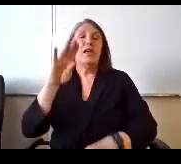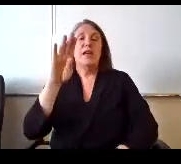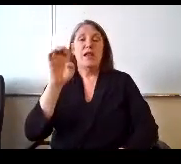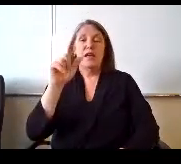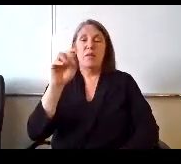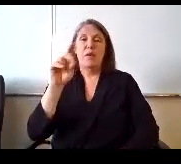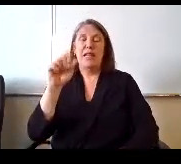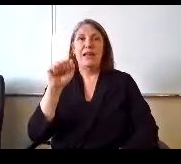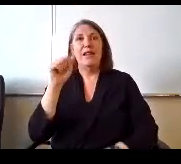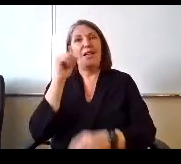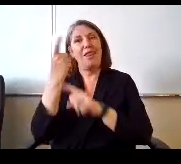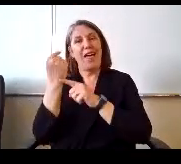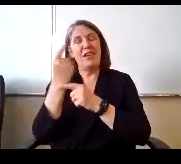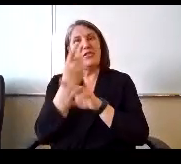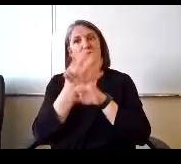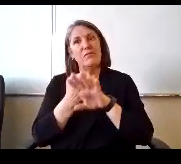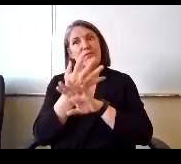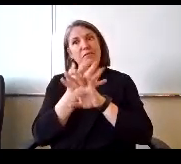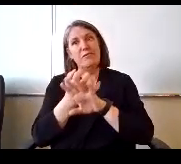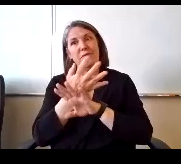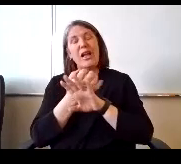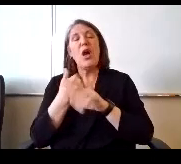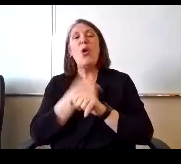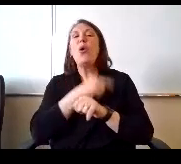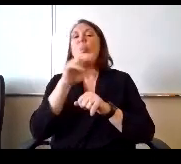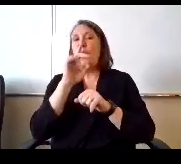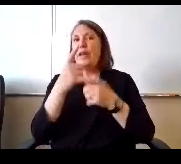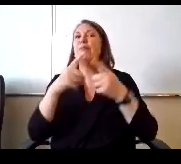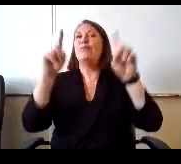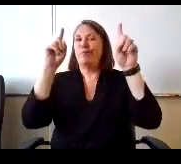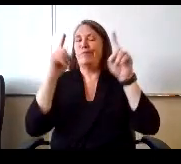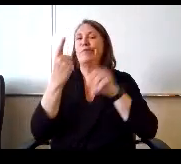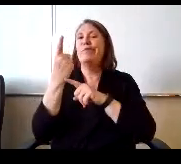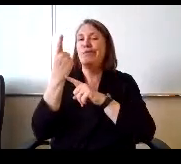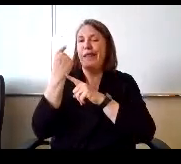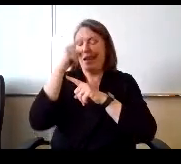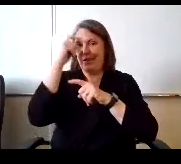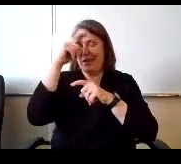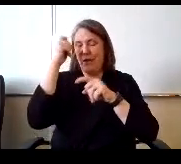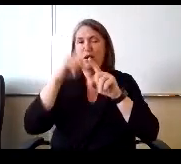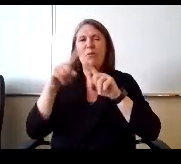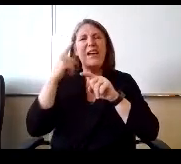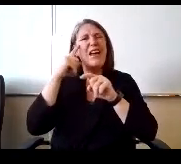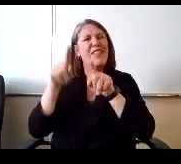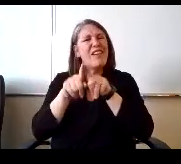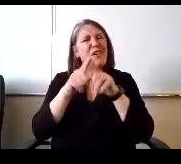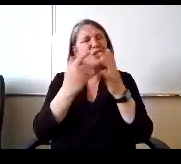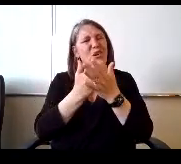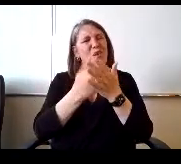Last summer we were able to pull it off last summer, but I think also, you know it was a new program, a new idea,